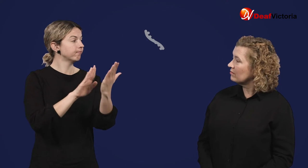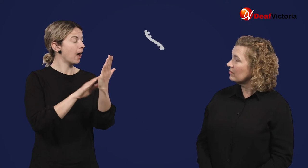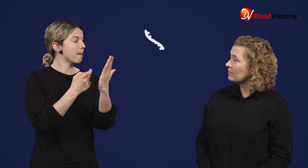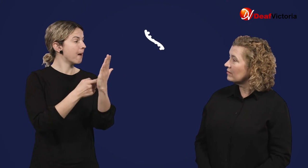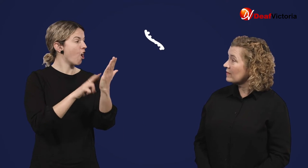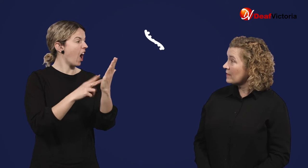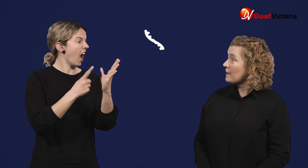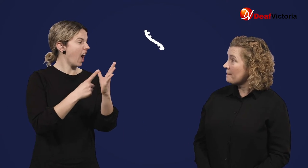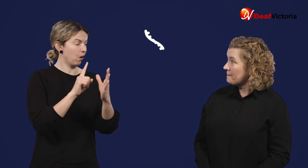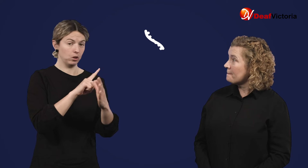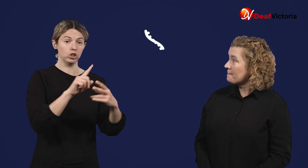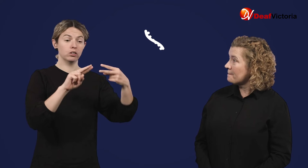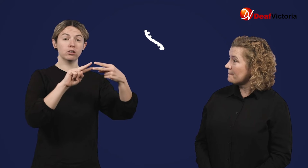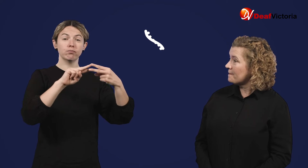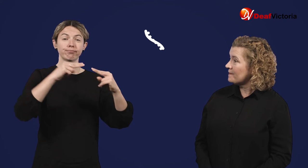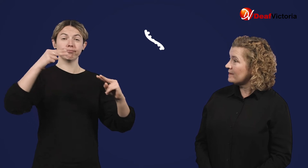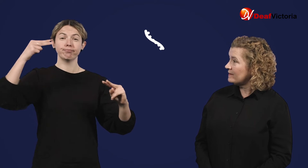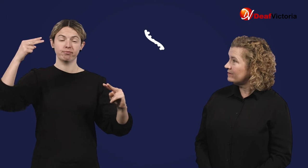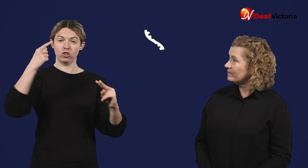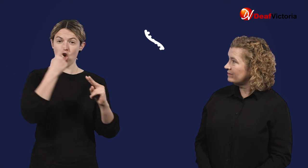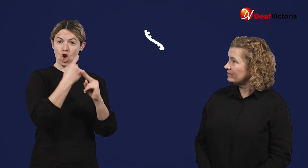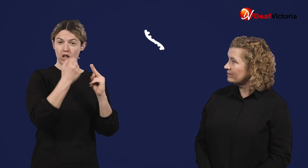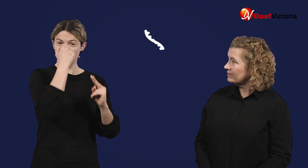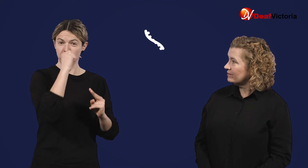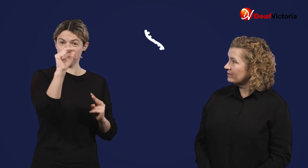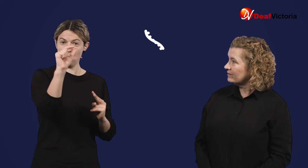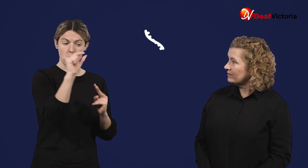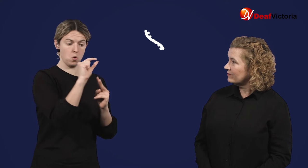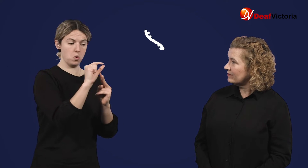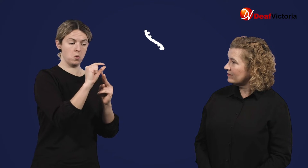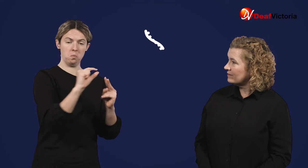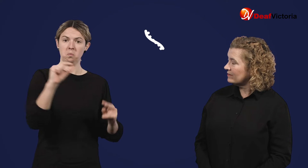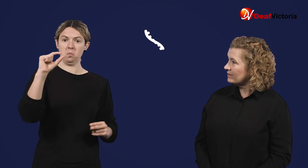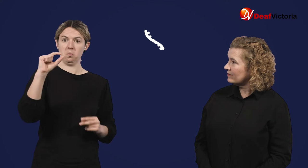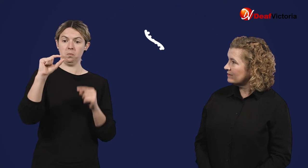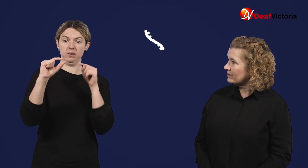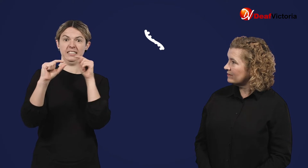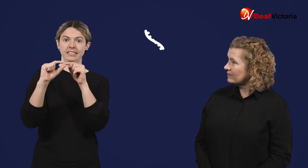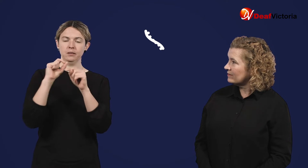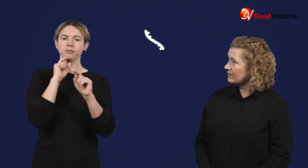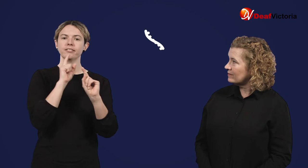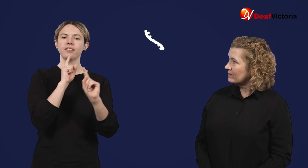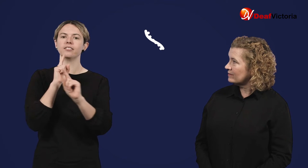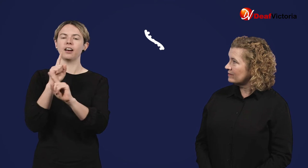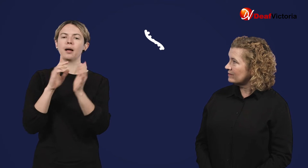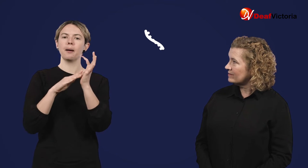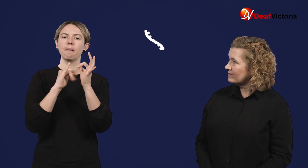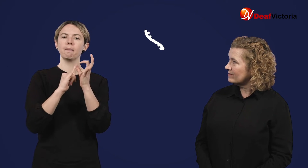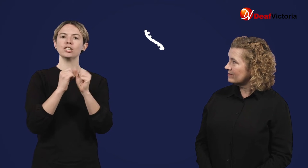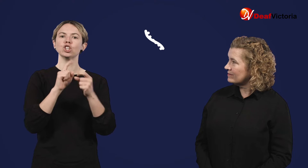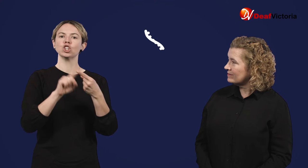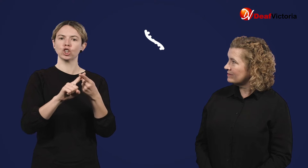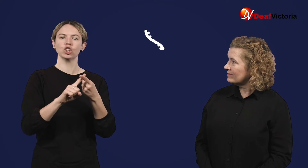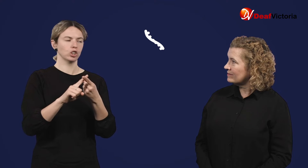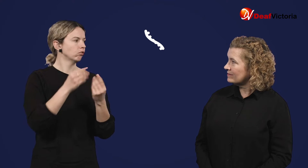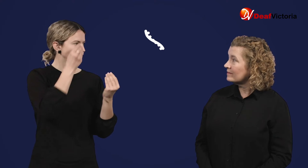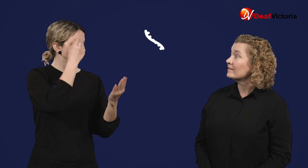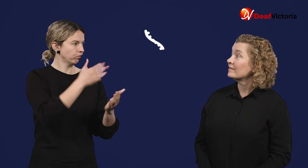mRNA is only single-stranded copy of a small part of your DNA, which sends instructions to other parts of the cell.